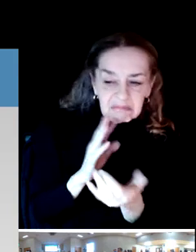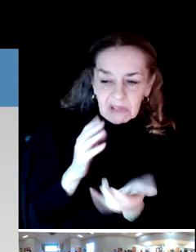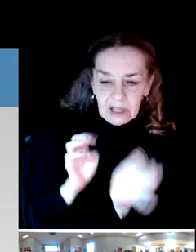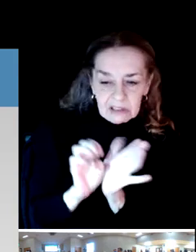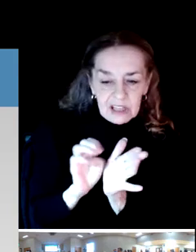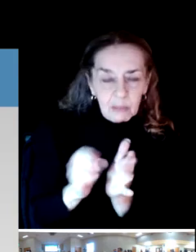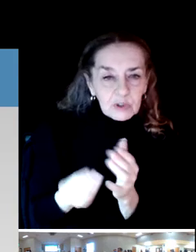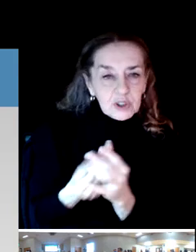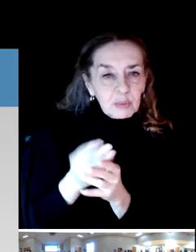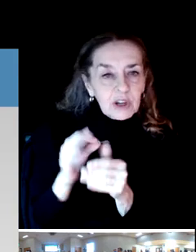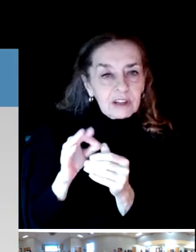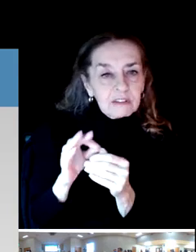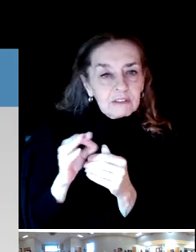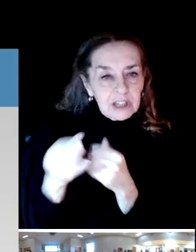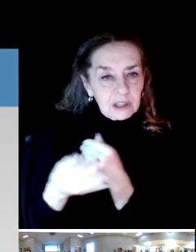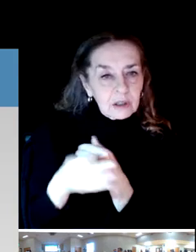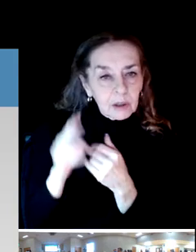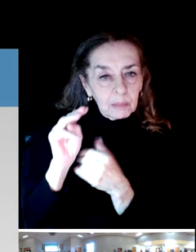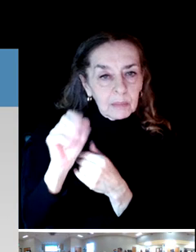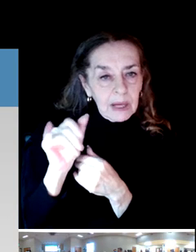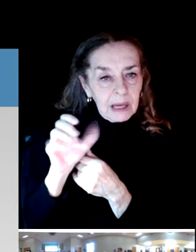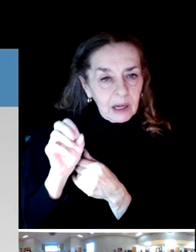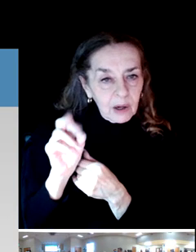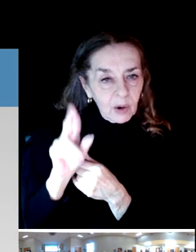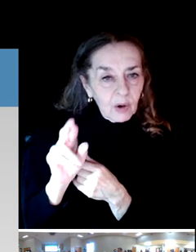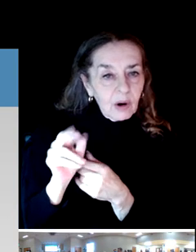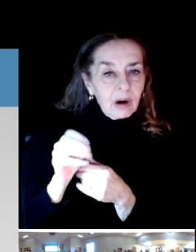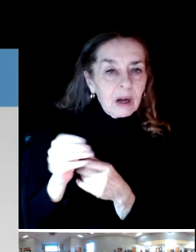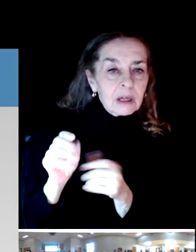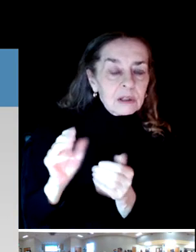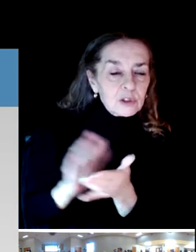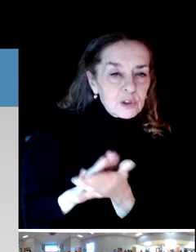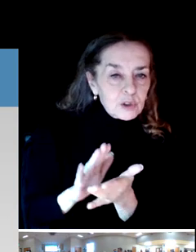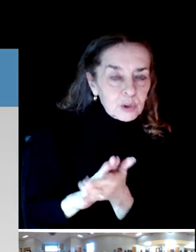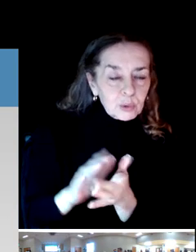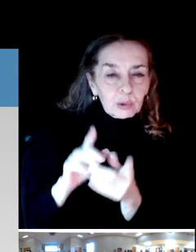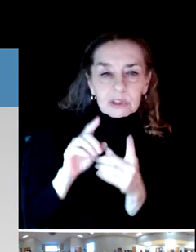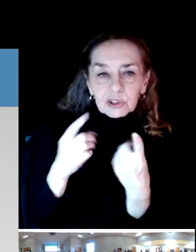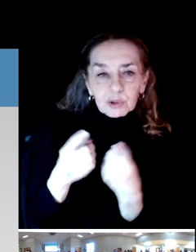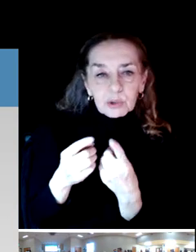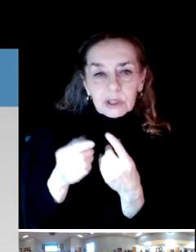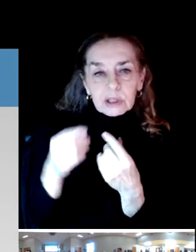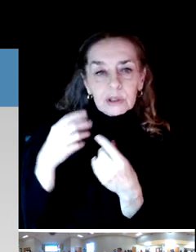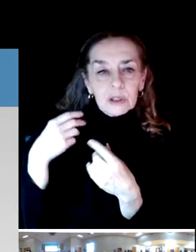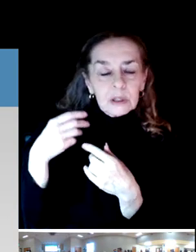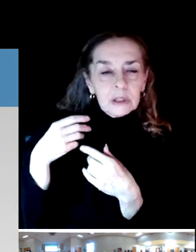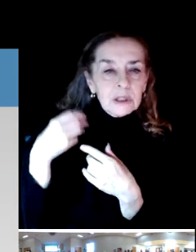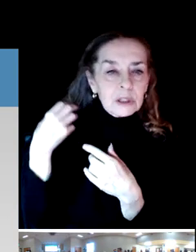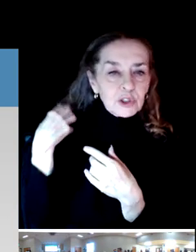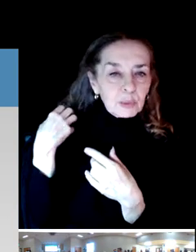We've had some wonderful conversations, say, with the school district superintendent, with the general manager of the Springfield Utility Board.